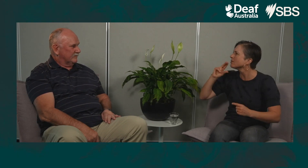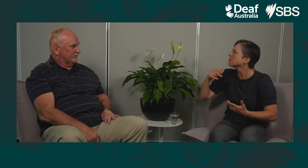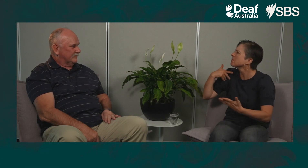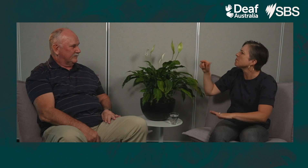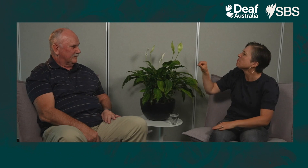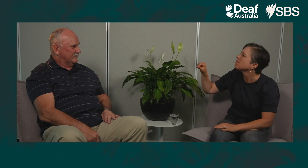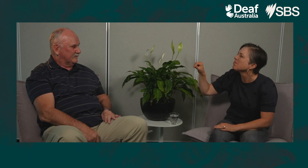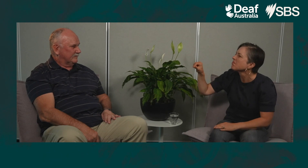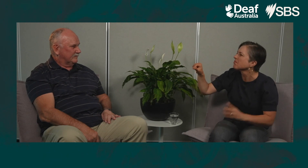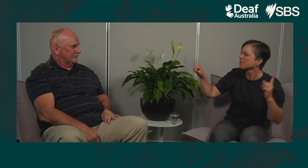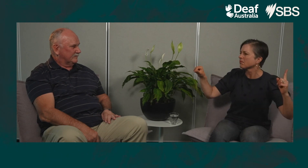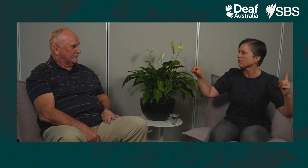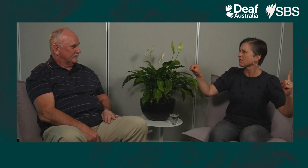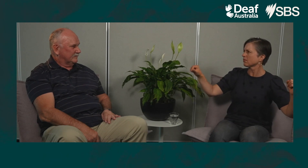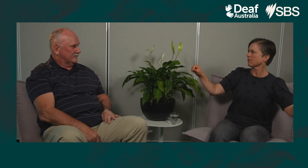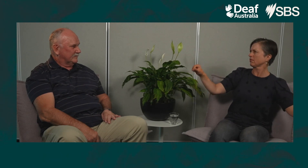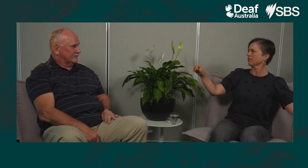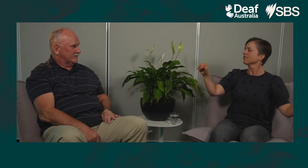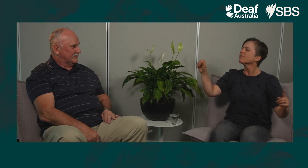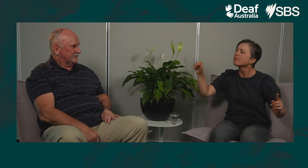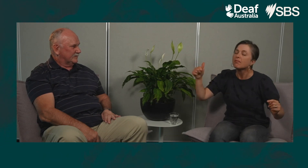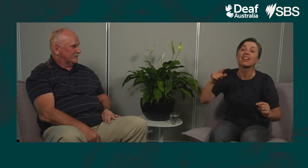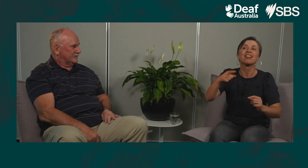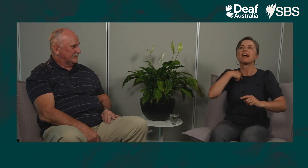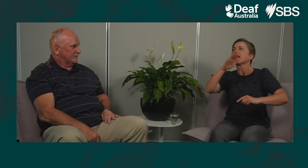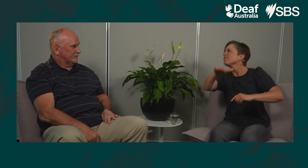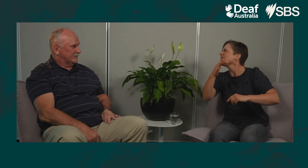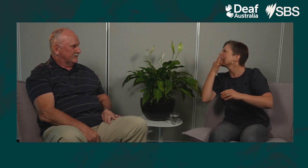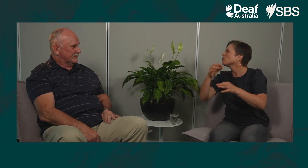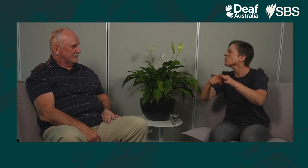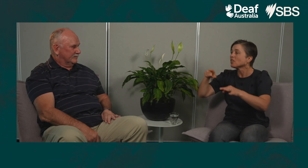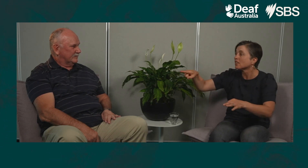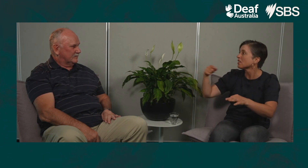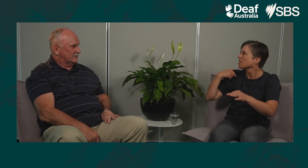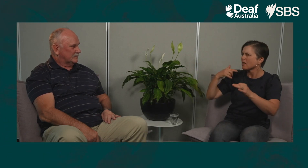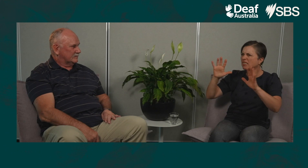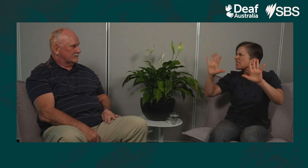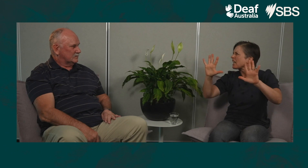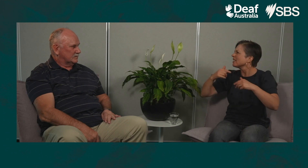and I don’t realise they’re talking to me. And then later when I indicate that I want a size 10 or ask a question,